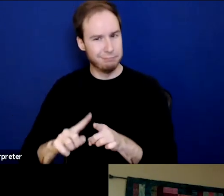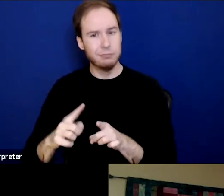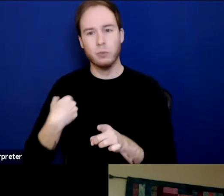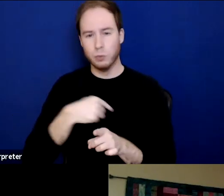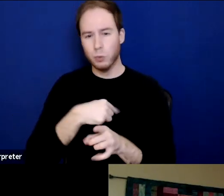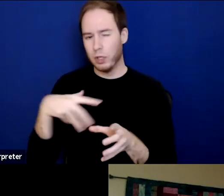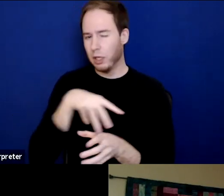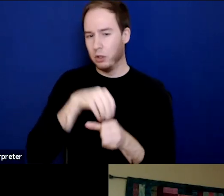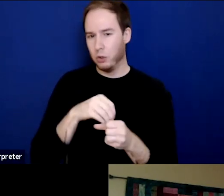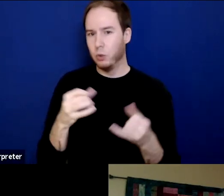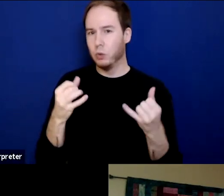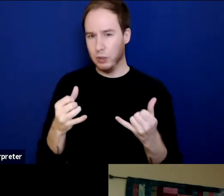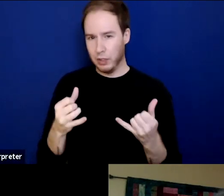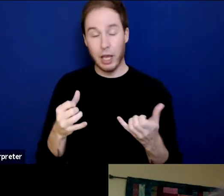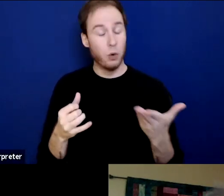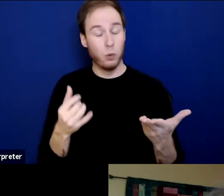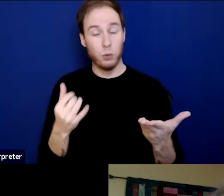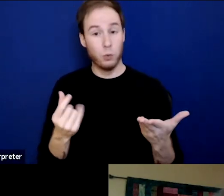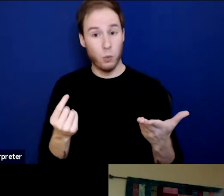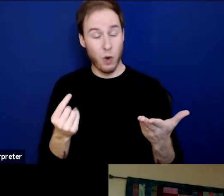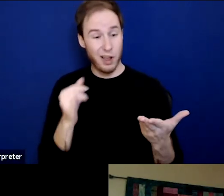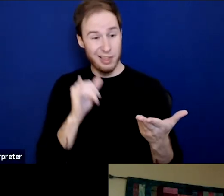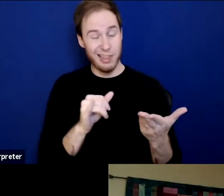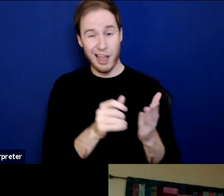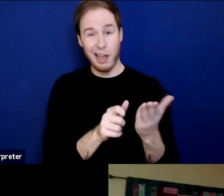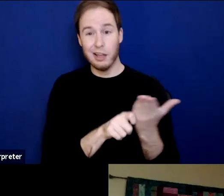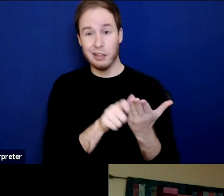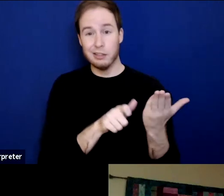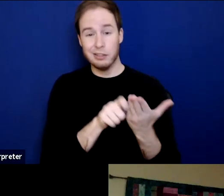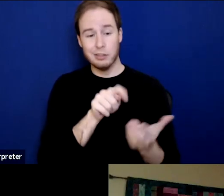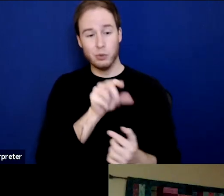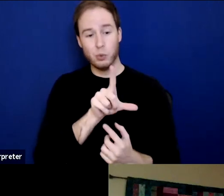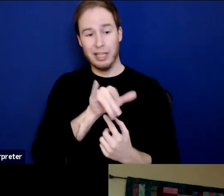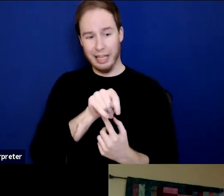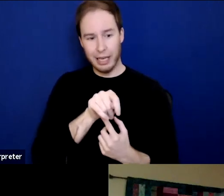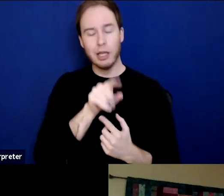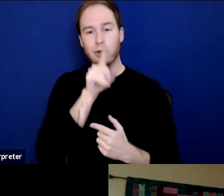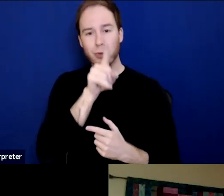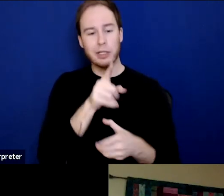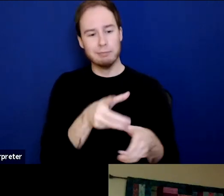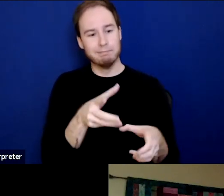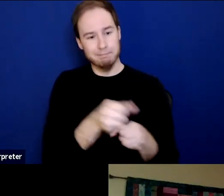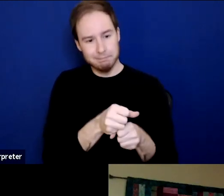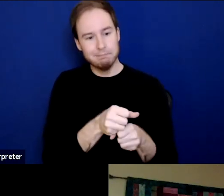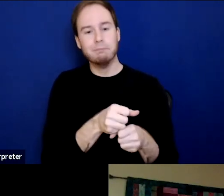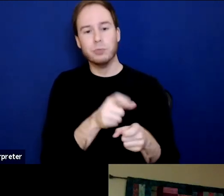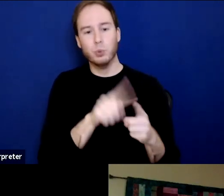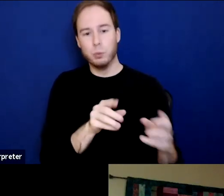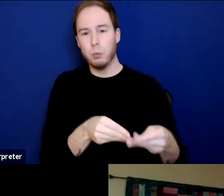So, in some ways, what this toolkit does is brings together a lot of the best experience